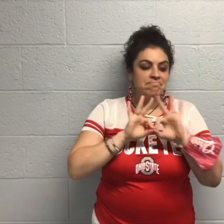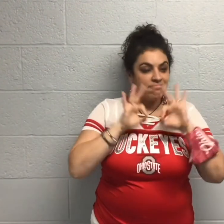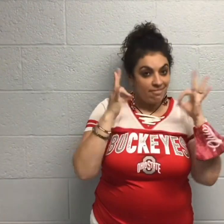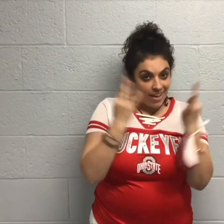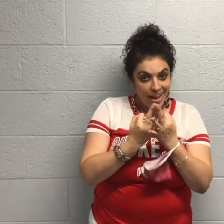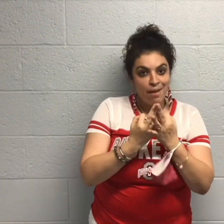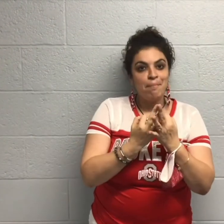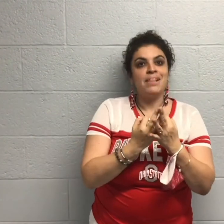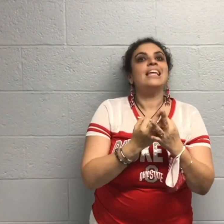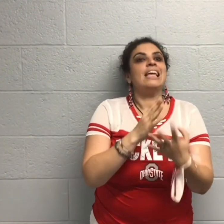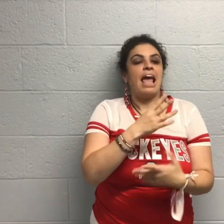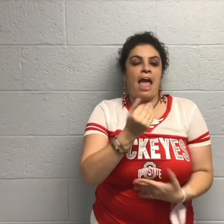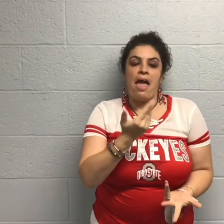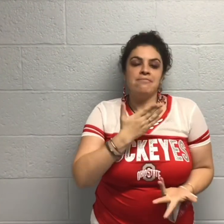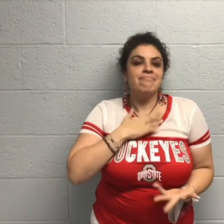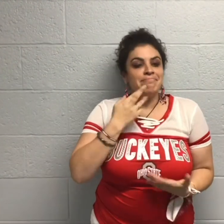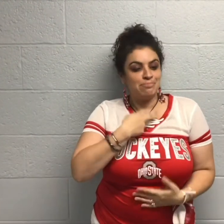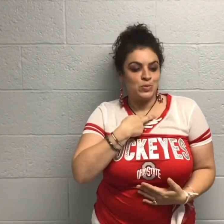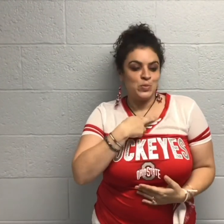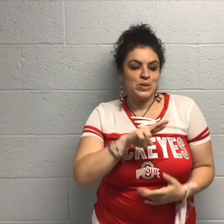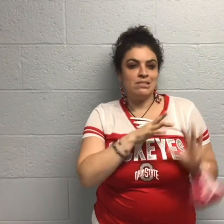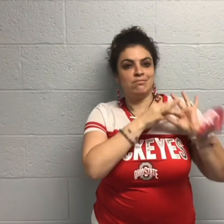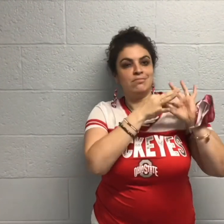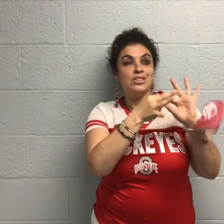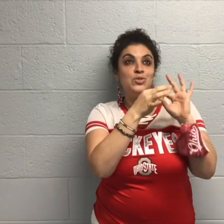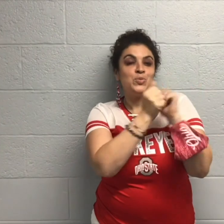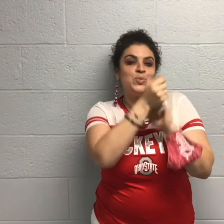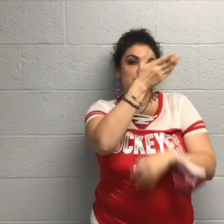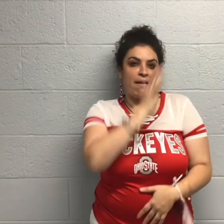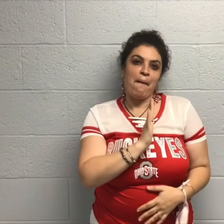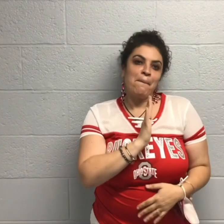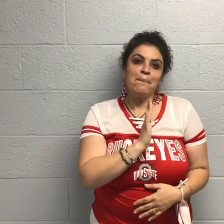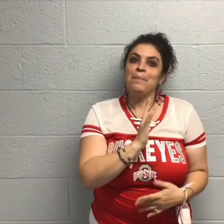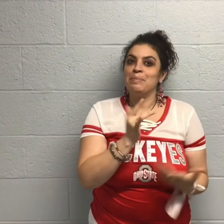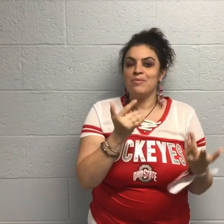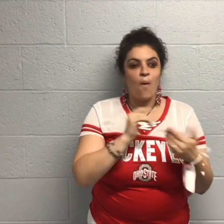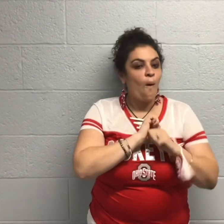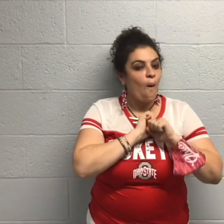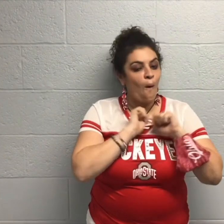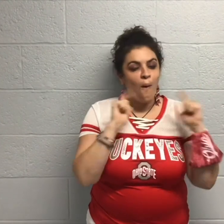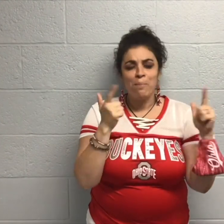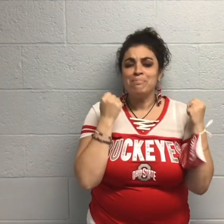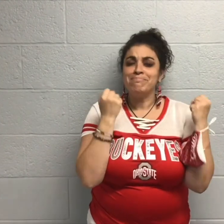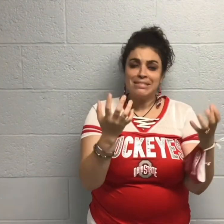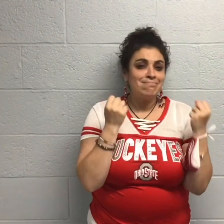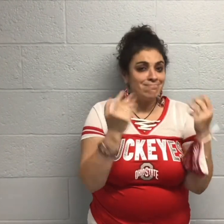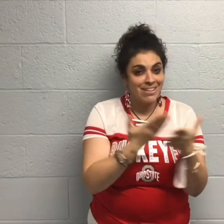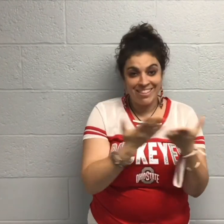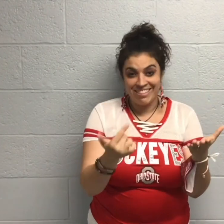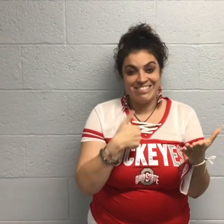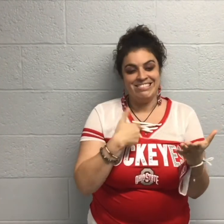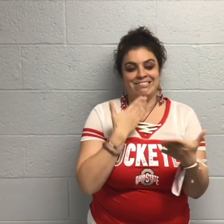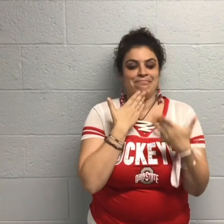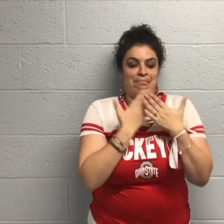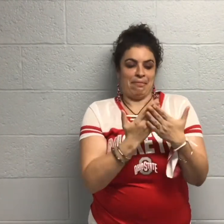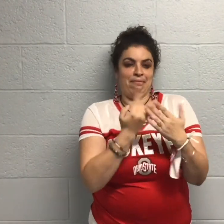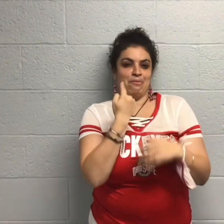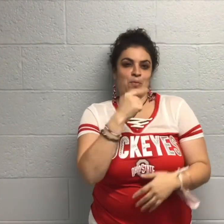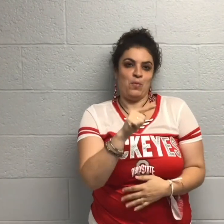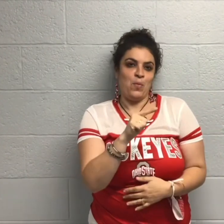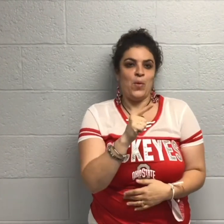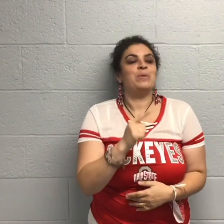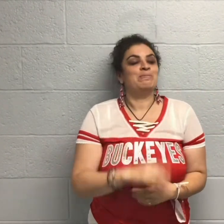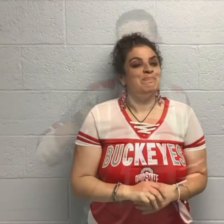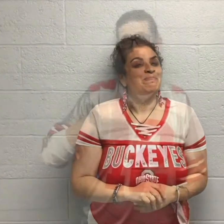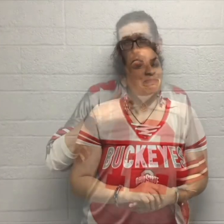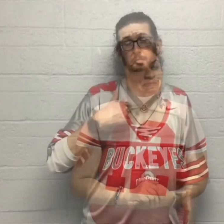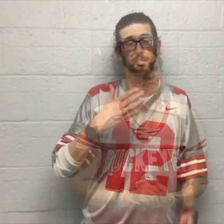My family and my connection with God. So many things to be thankful for.